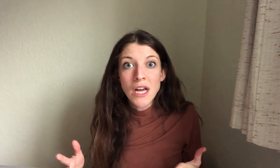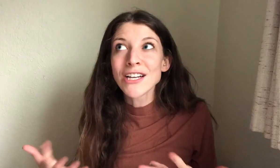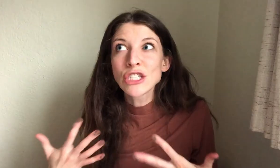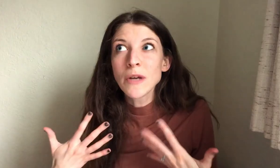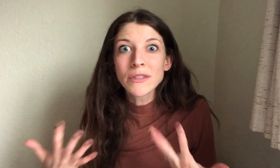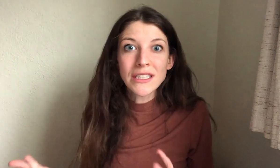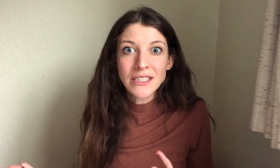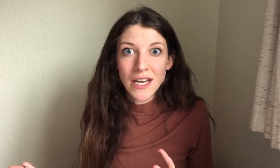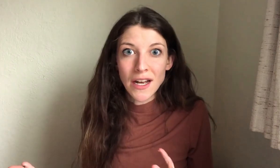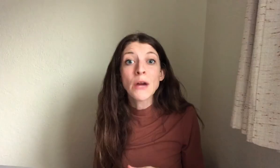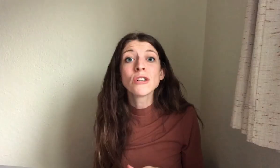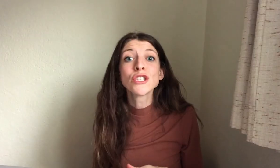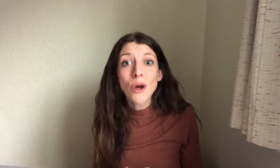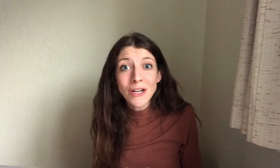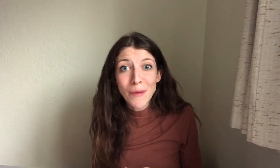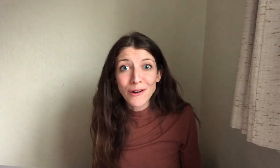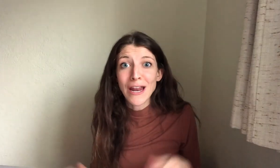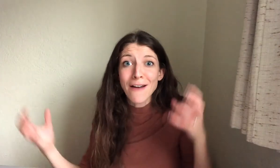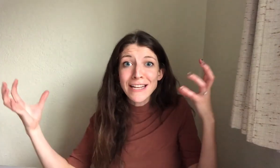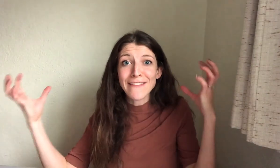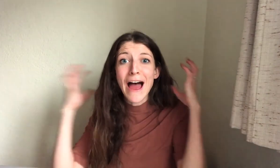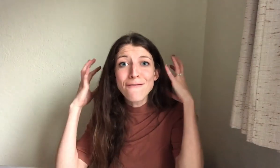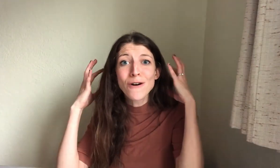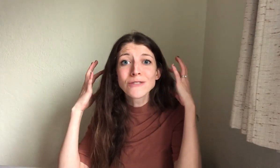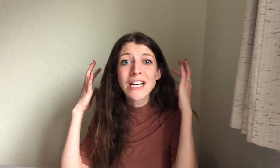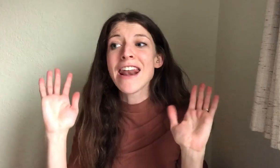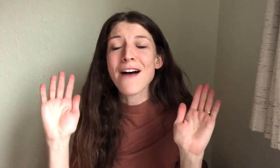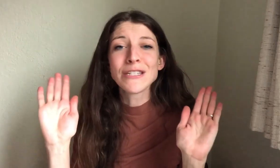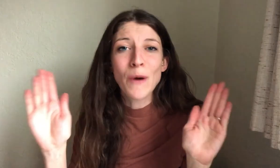and just be able to listen. It was so much better than having to get a headphone and having to put